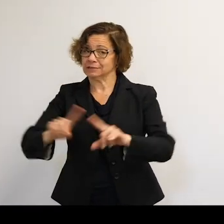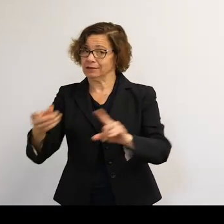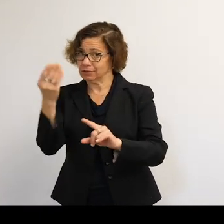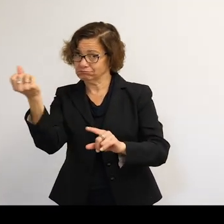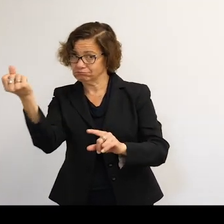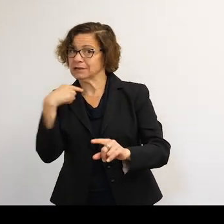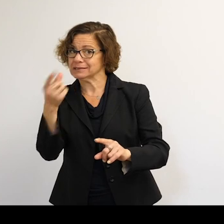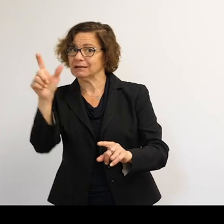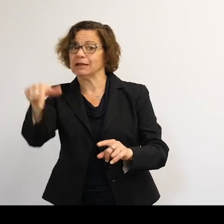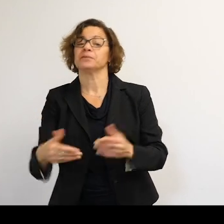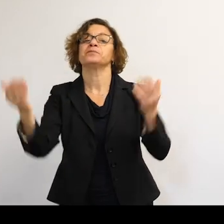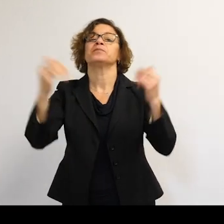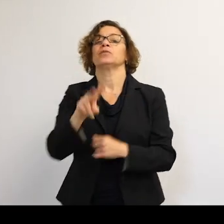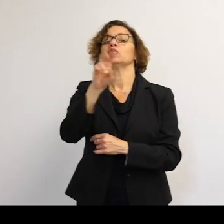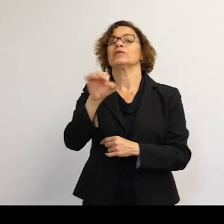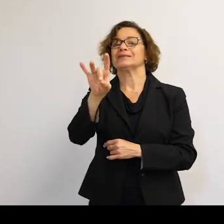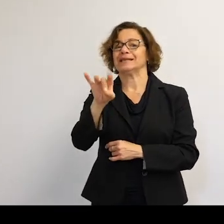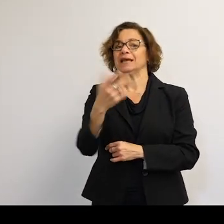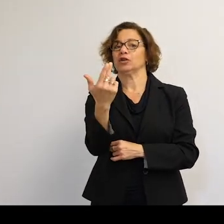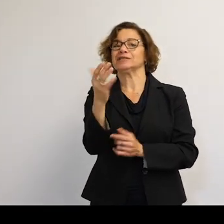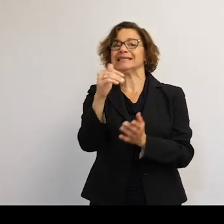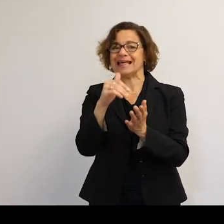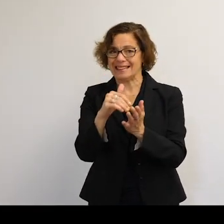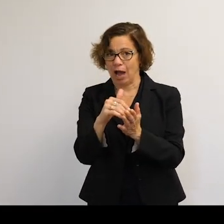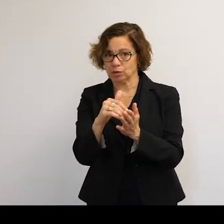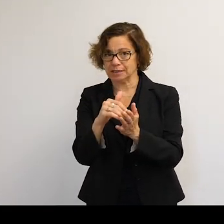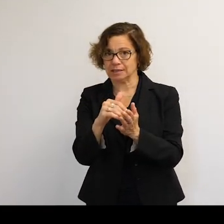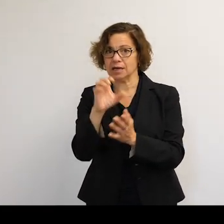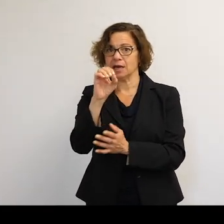So in 2008, there were 13,000 objects in orbit.